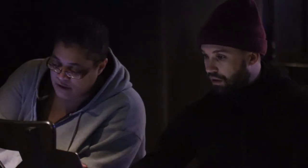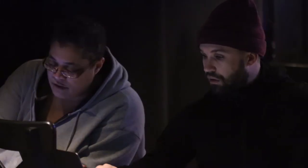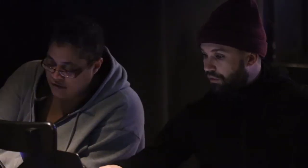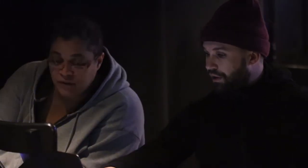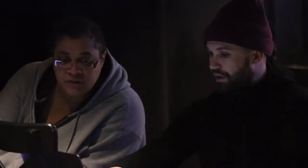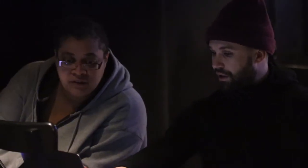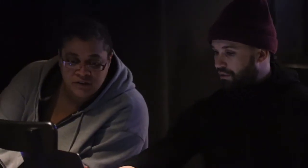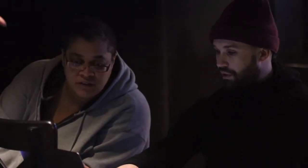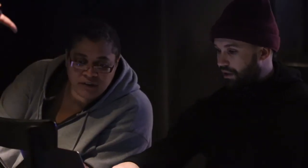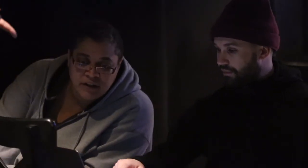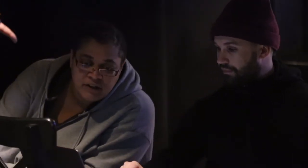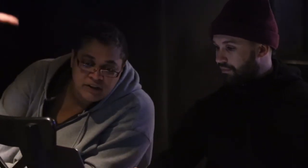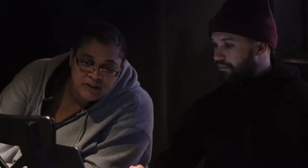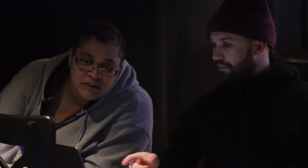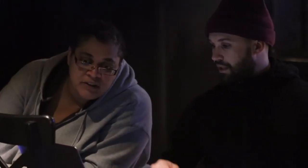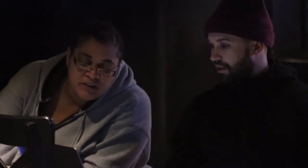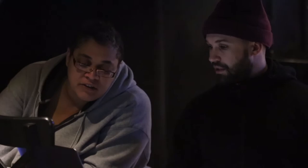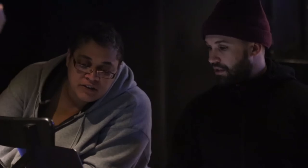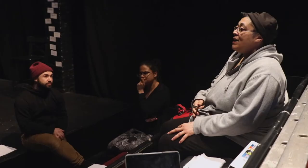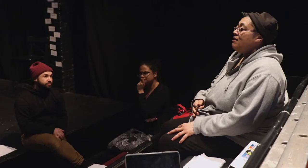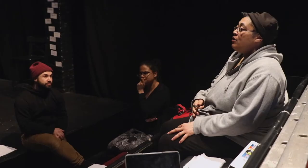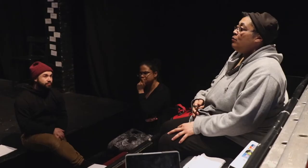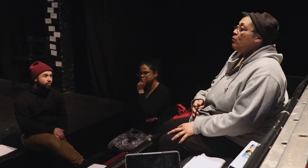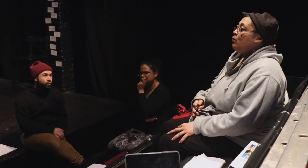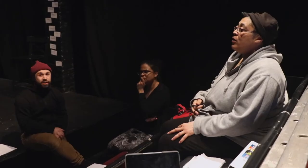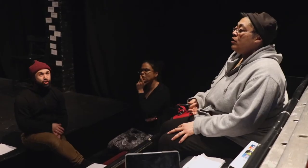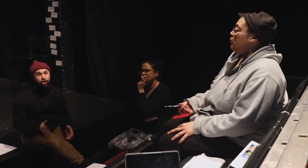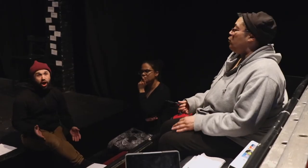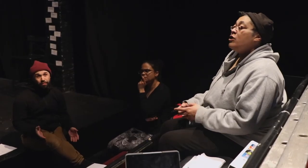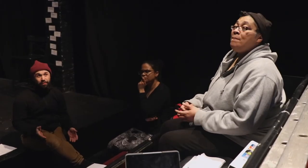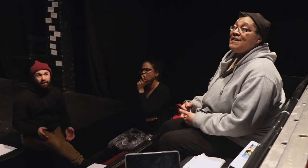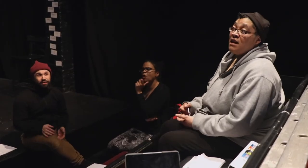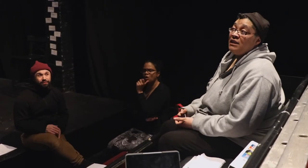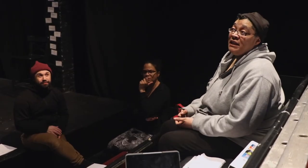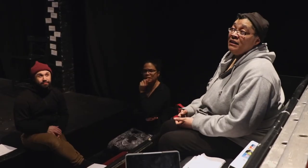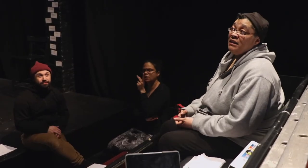Indrit giving us an outside eye, that's something we have not had before on this project.